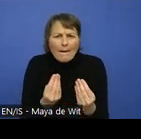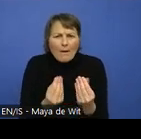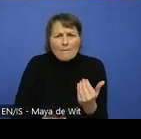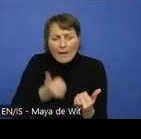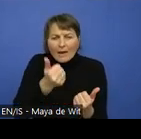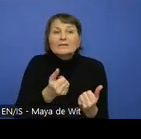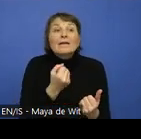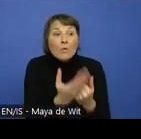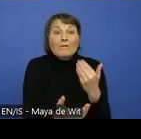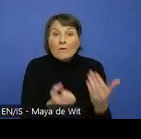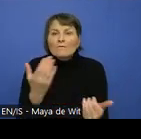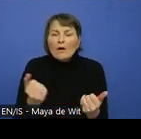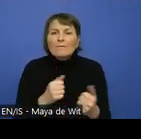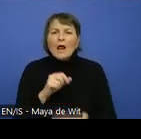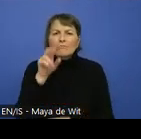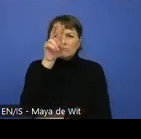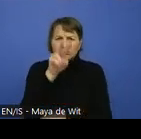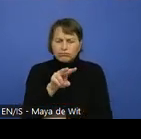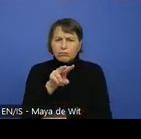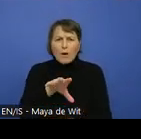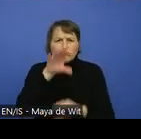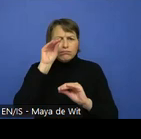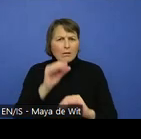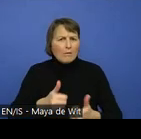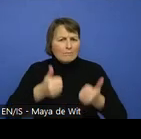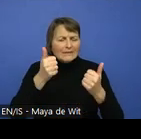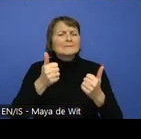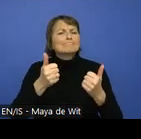We discuss how to group information in a way that's accessible.